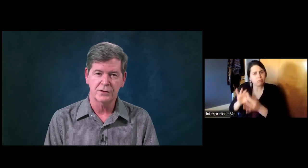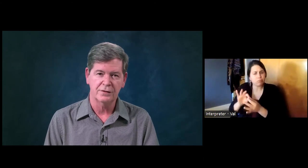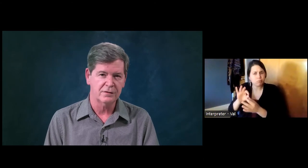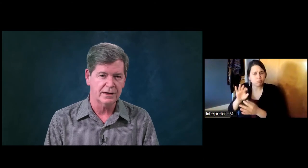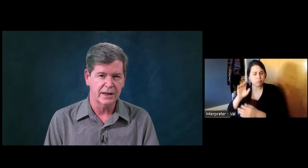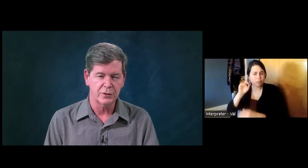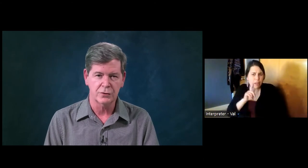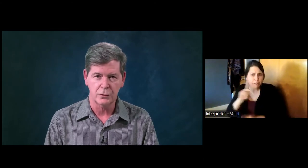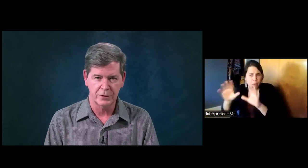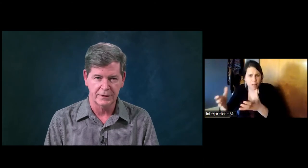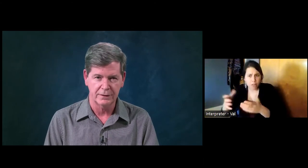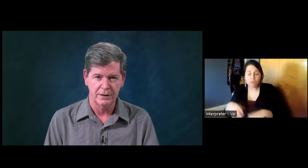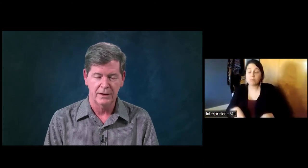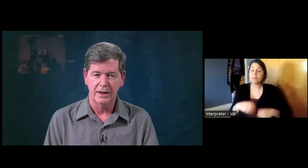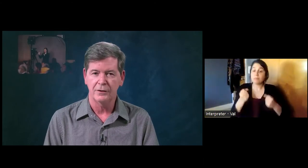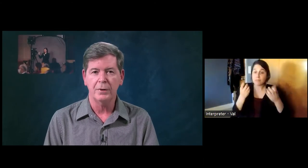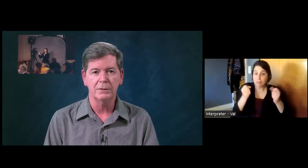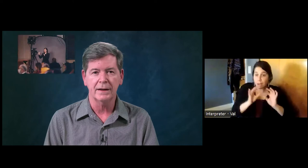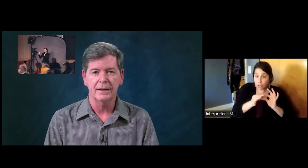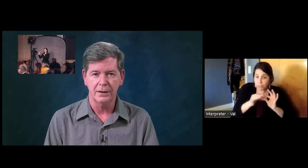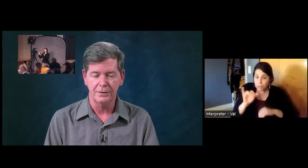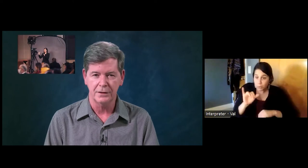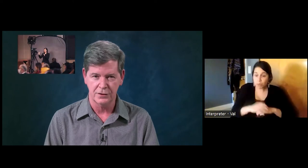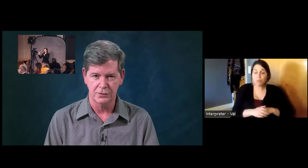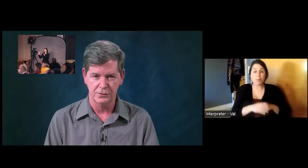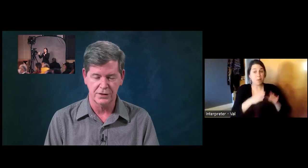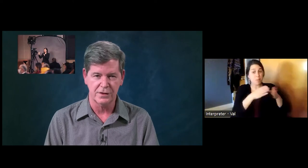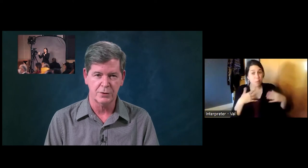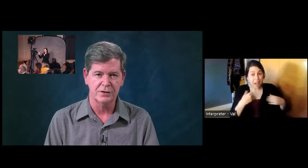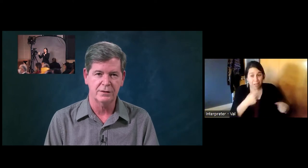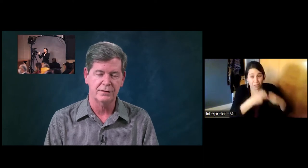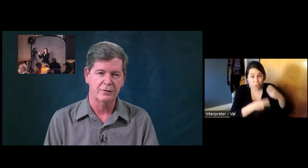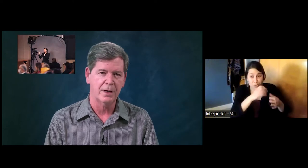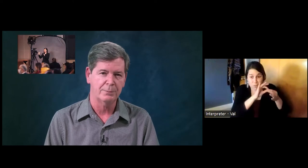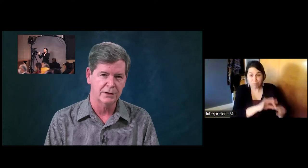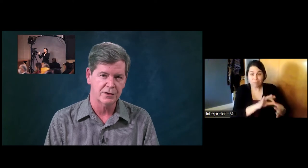on sign language interpreting and public health issues as they pertain to the deaf population